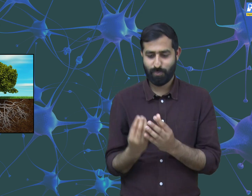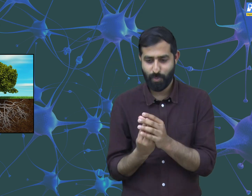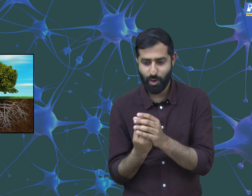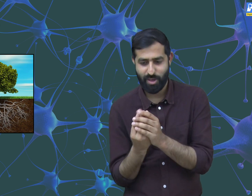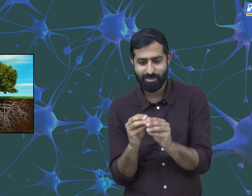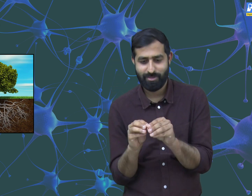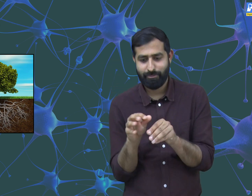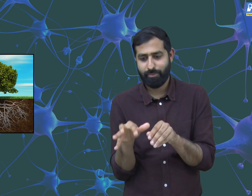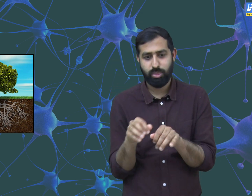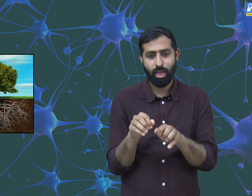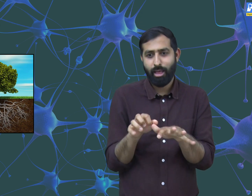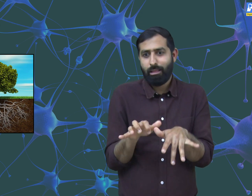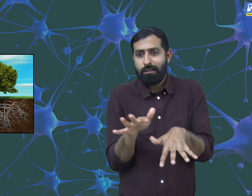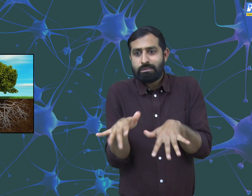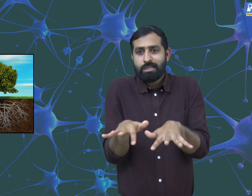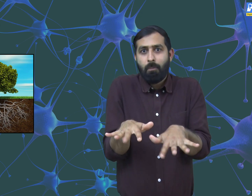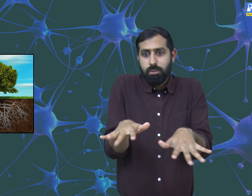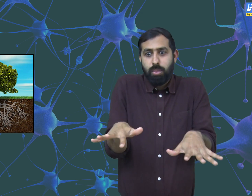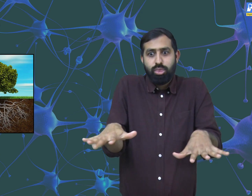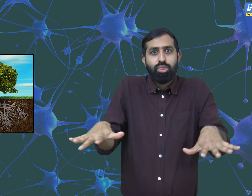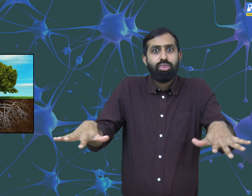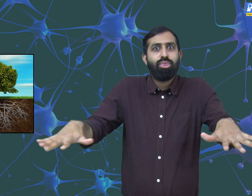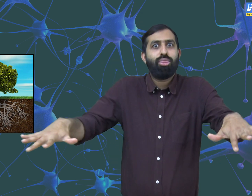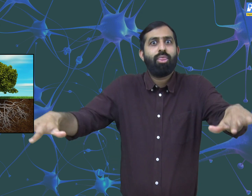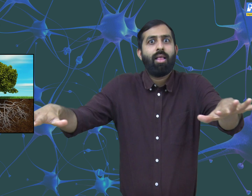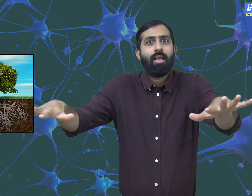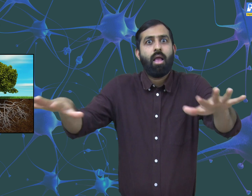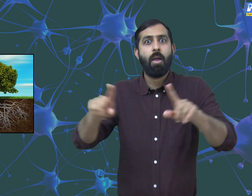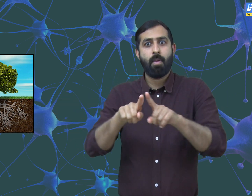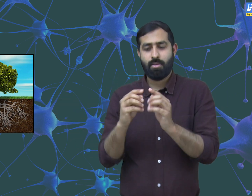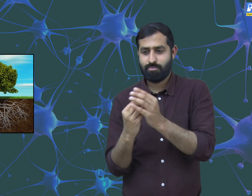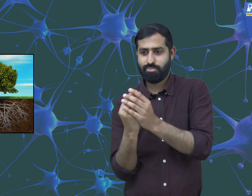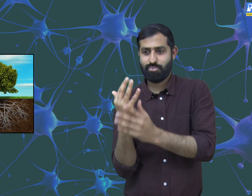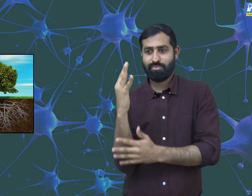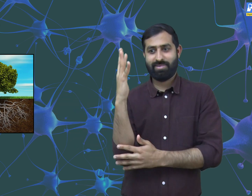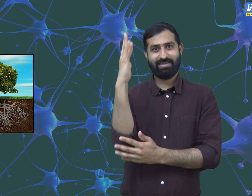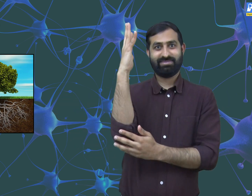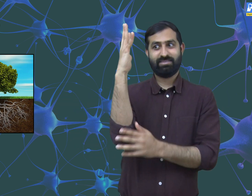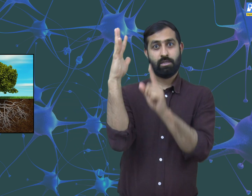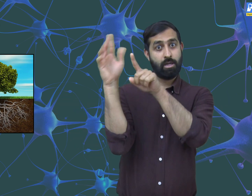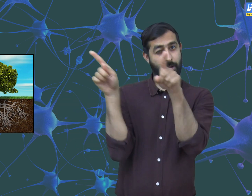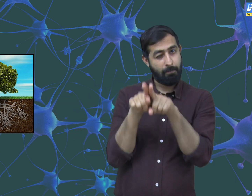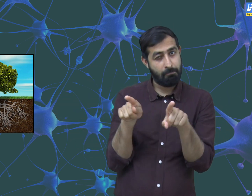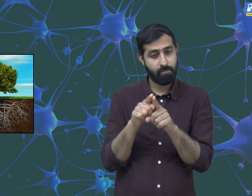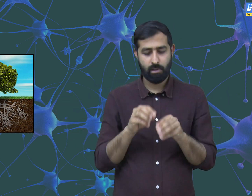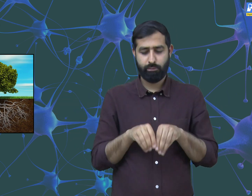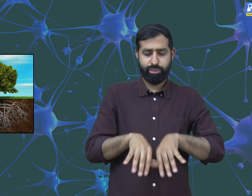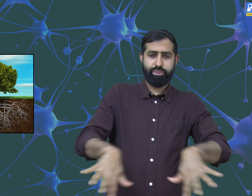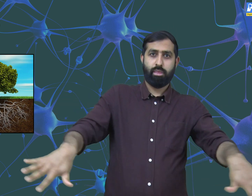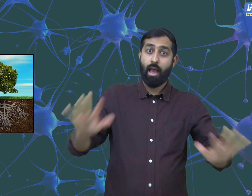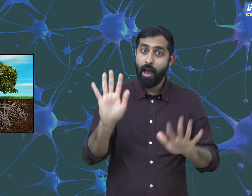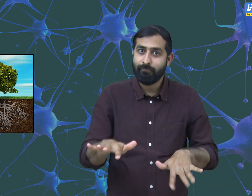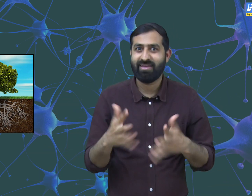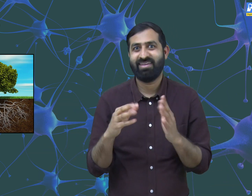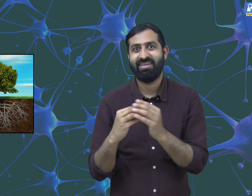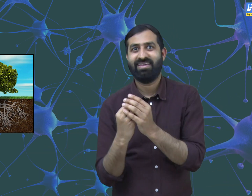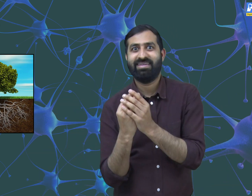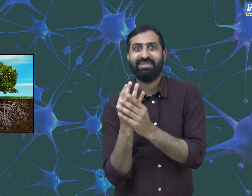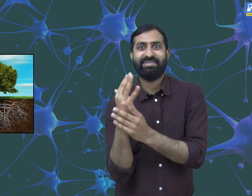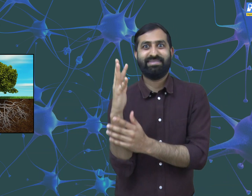Some plants are climbers. Climber plants don't grow upwards as the other plants. Climber plants